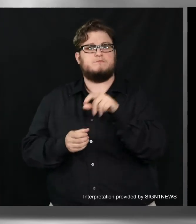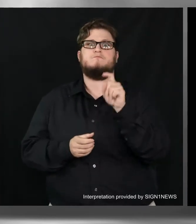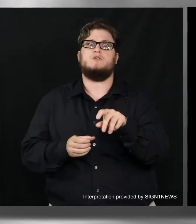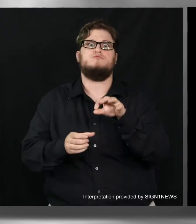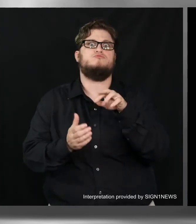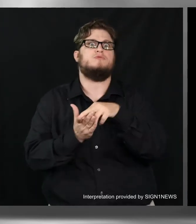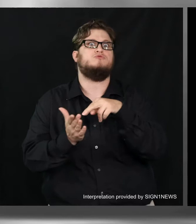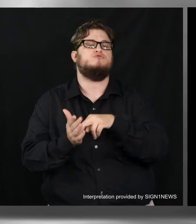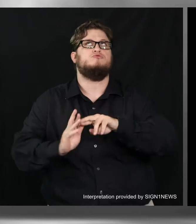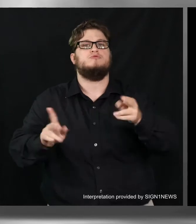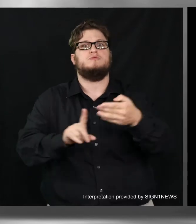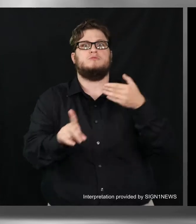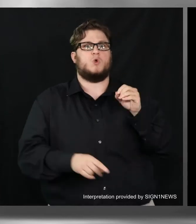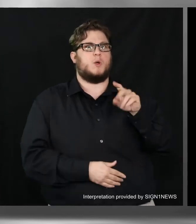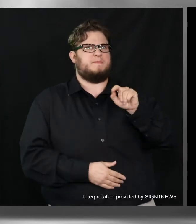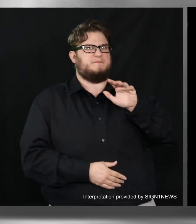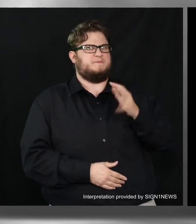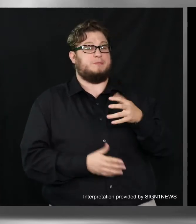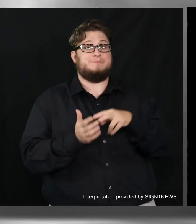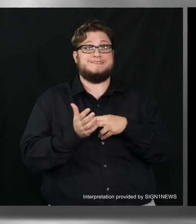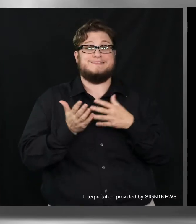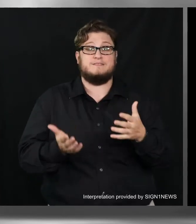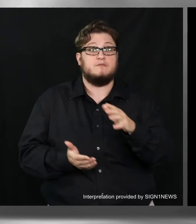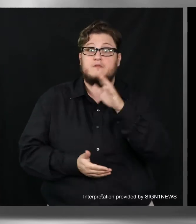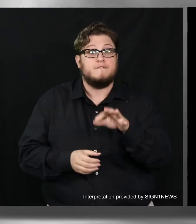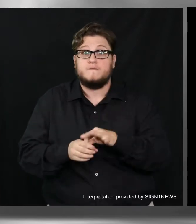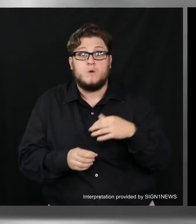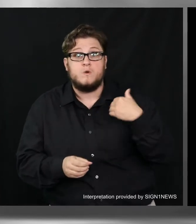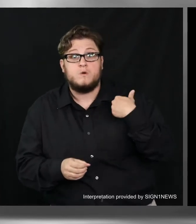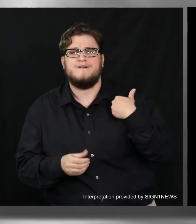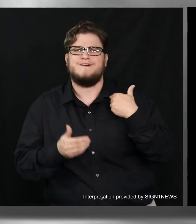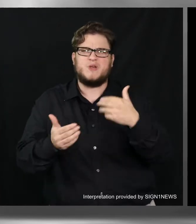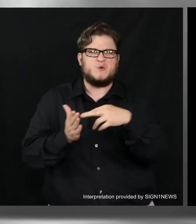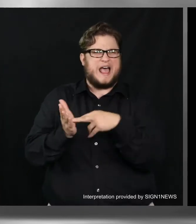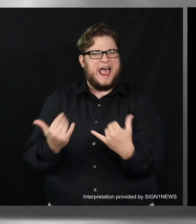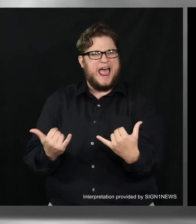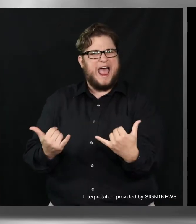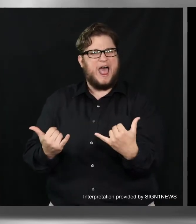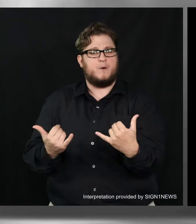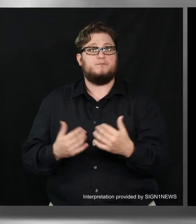You must register by October 5th so please do it right away if you have never registered before.